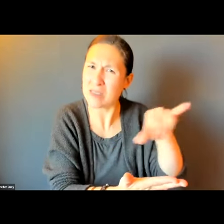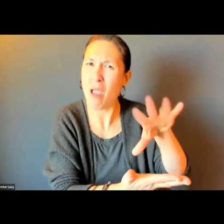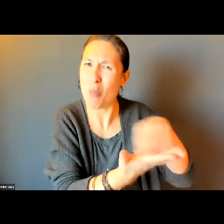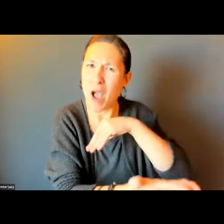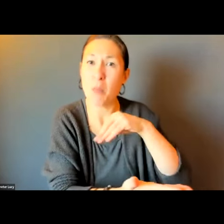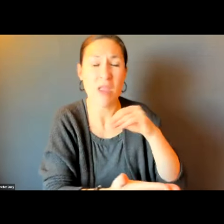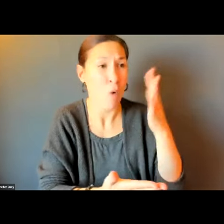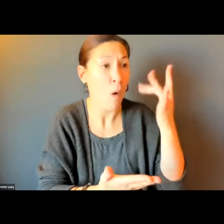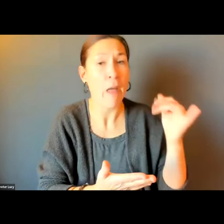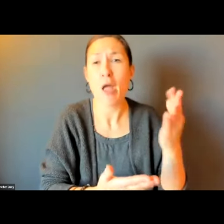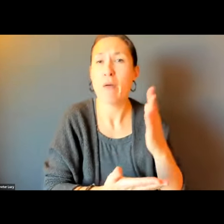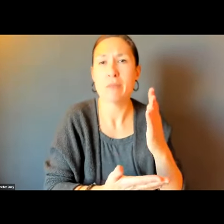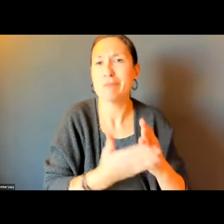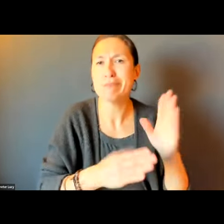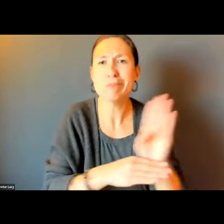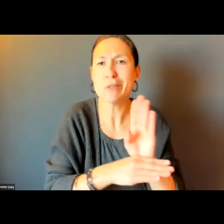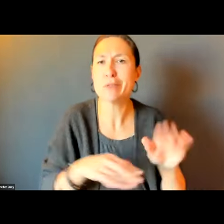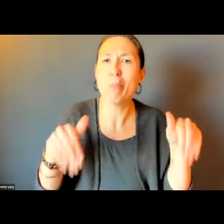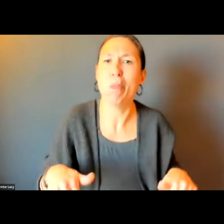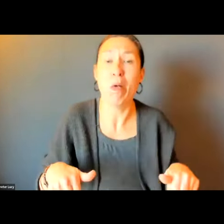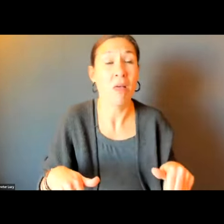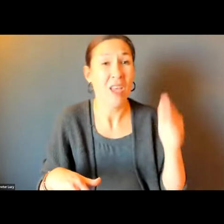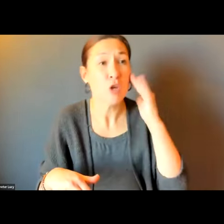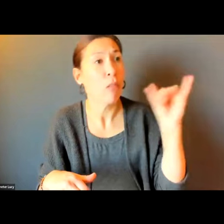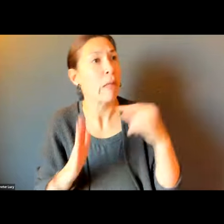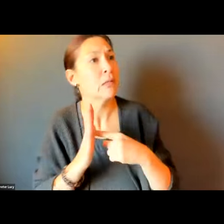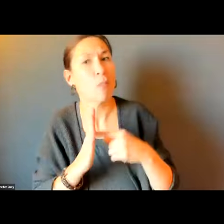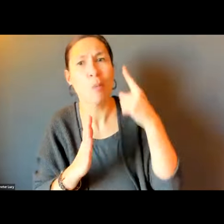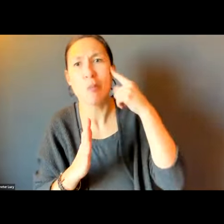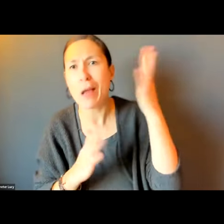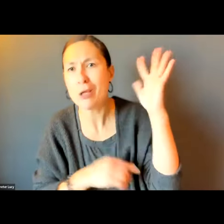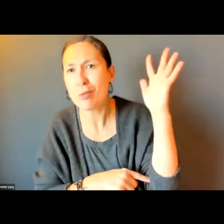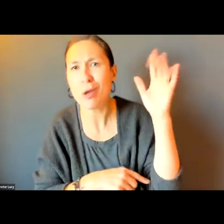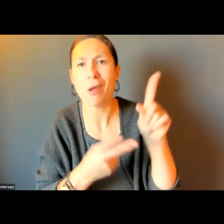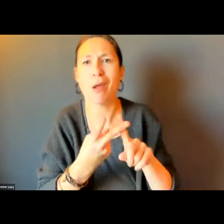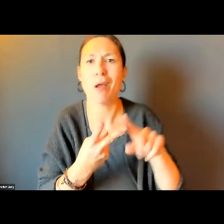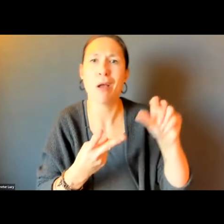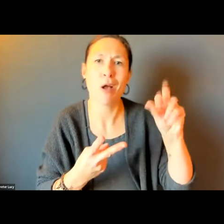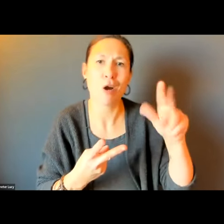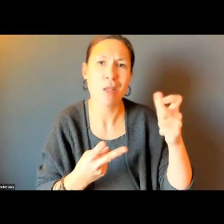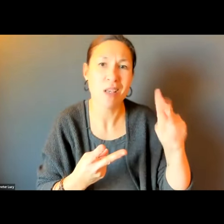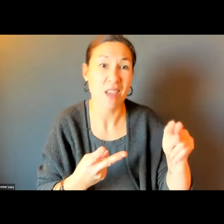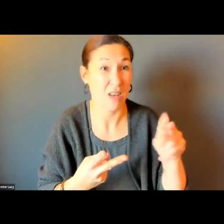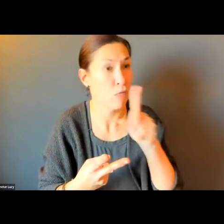FAR AS DPW, WHAT SOMERVILLE IS DOING AND OTHER MUNICIPALITIES ARE NOT DOING NOW, ESPECIALLY